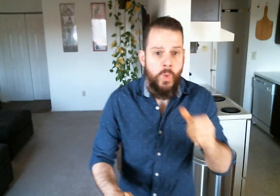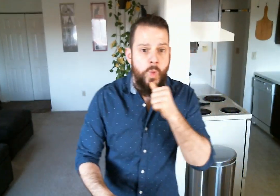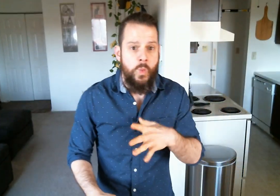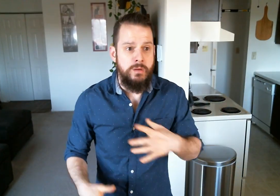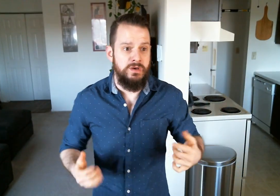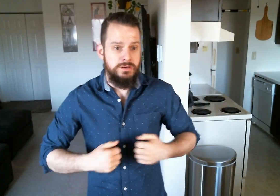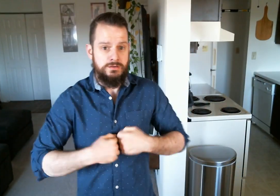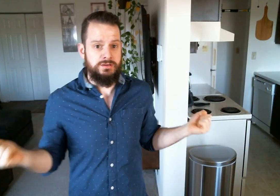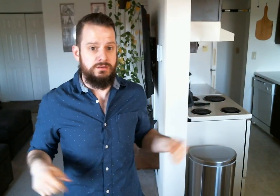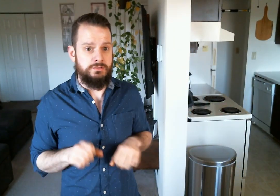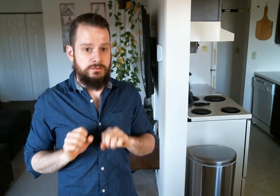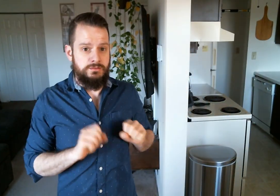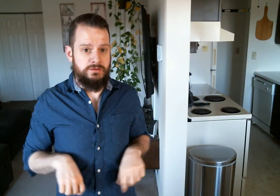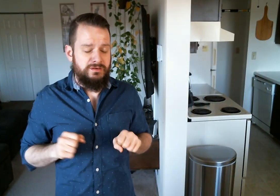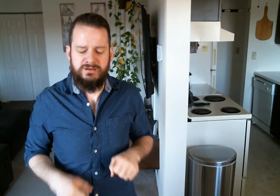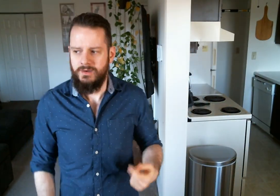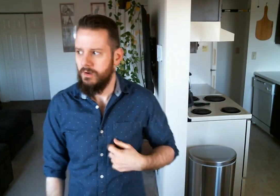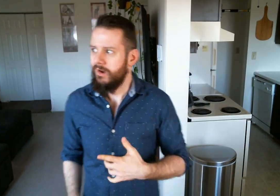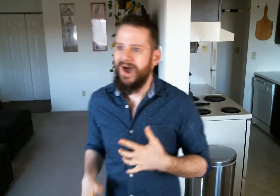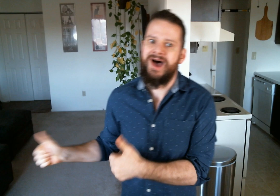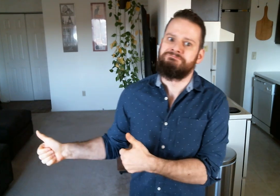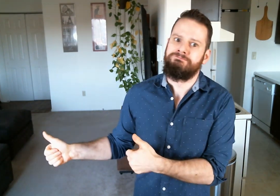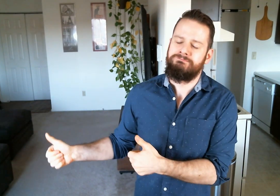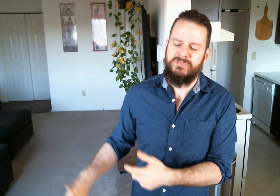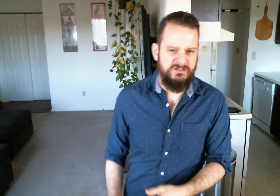If a woman flashes and whips her boobs in front of me, I'd find them boring!